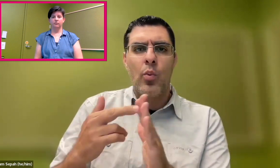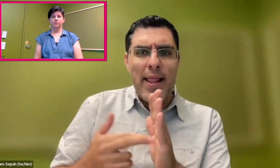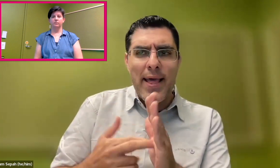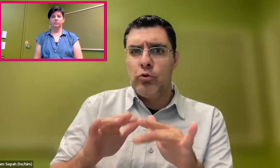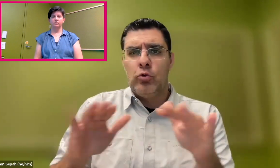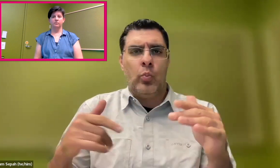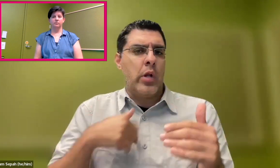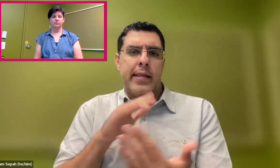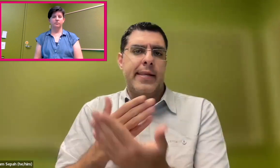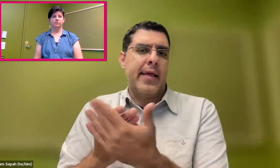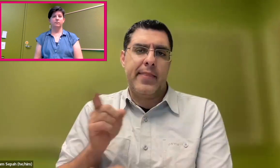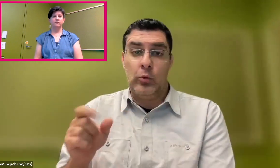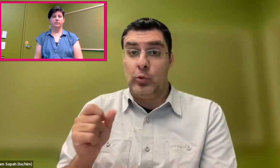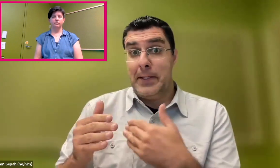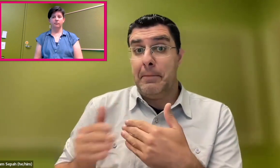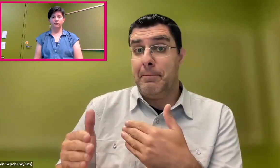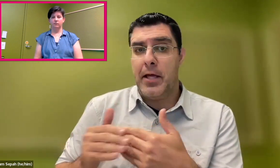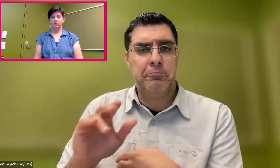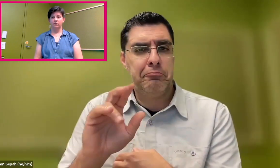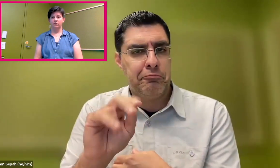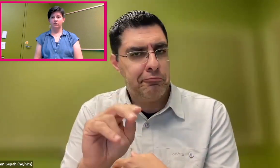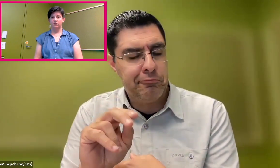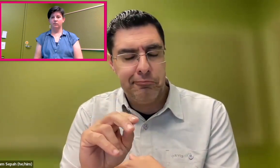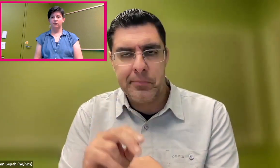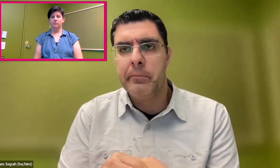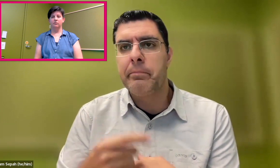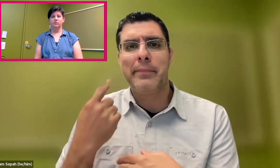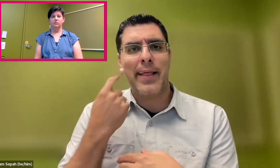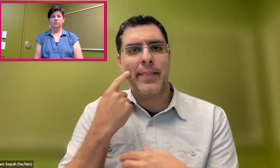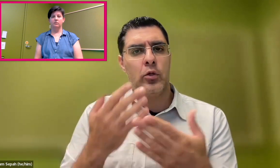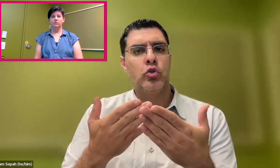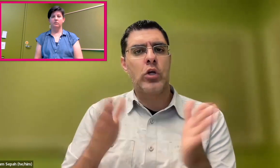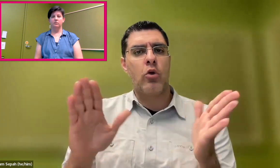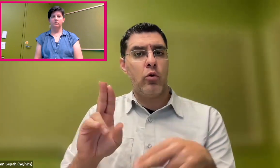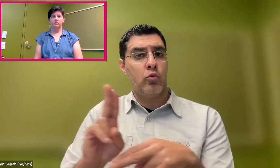Reliability, ethics, all these things need to be solved.